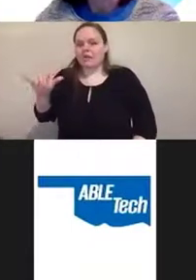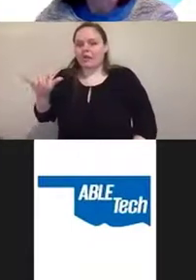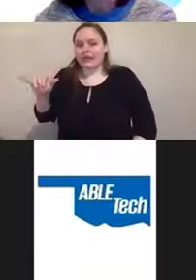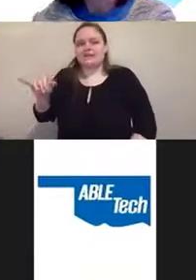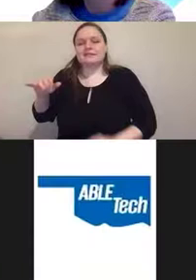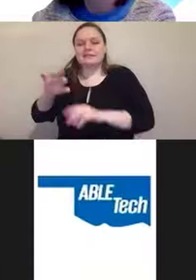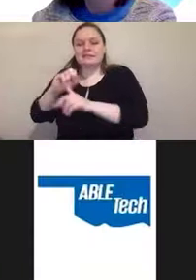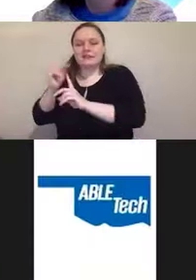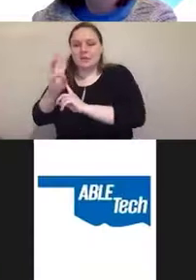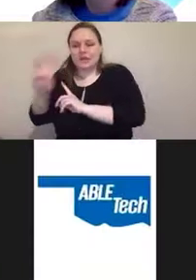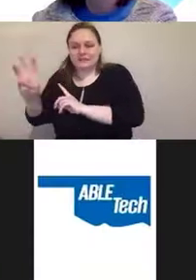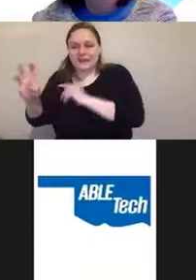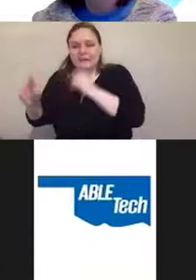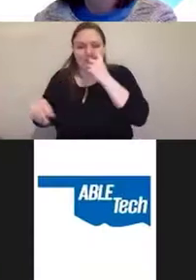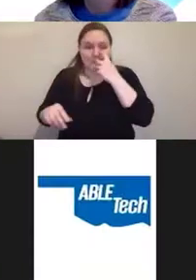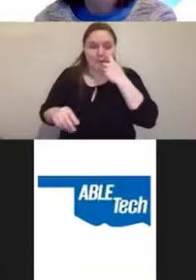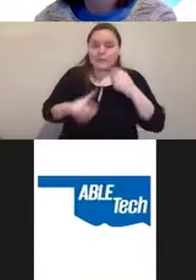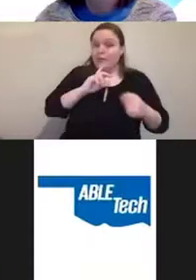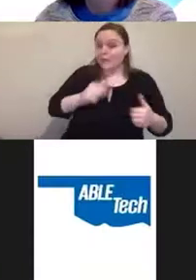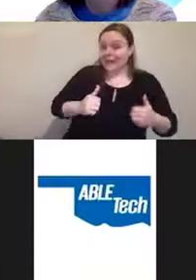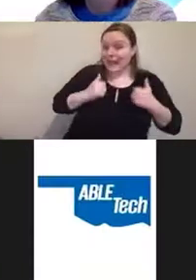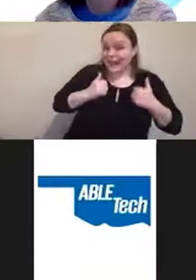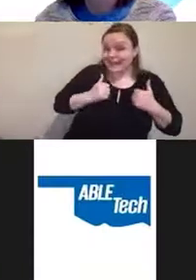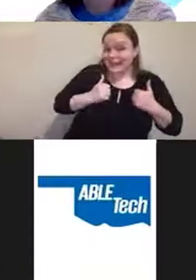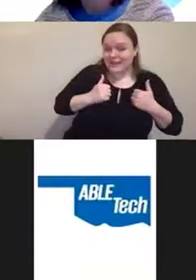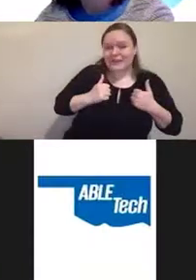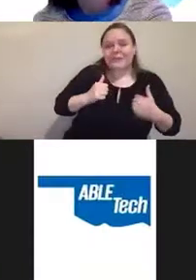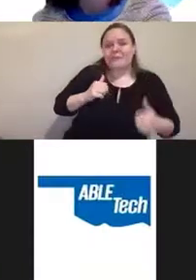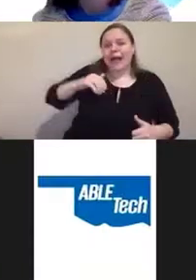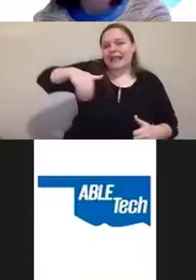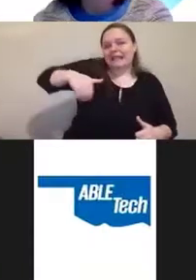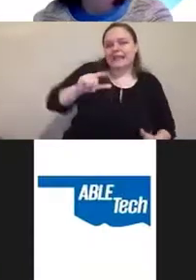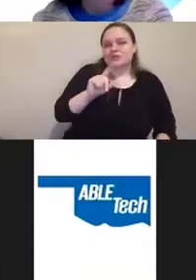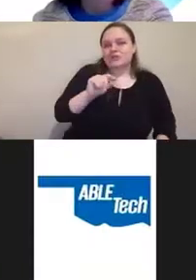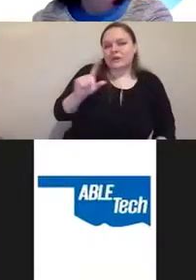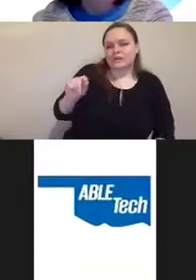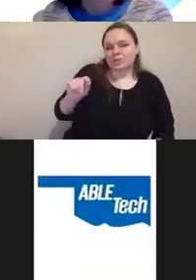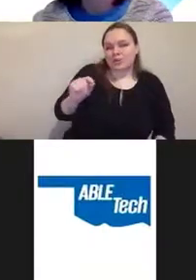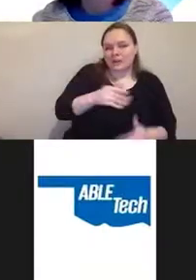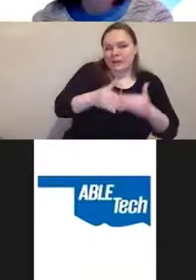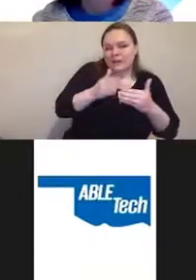In reality, by late 2020, 10% of lawsuits that were